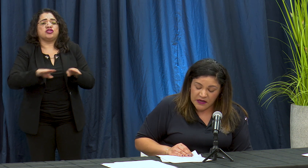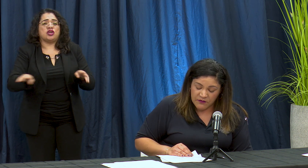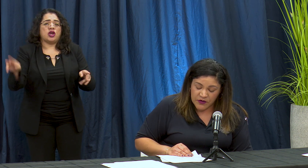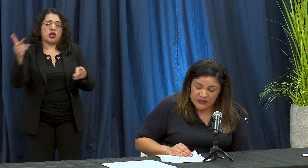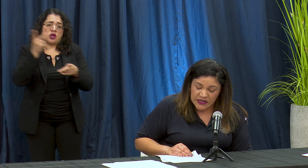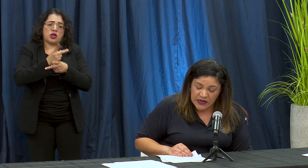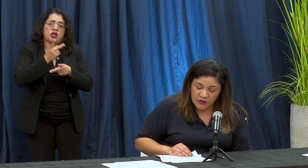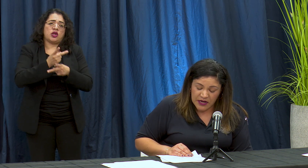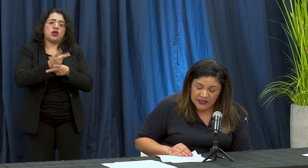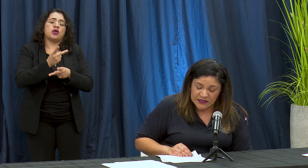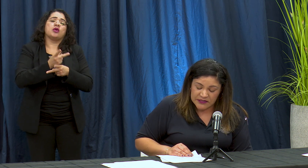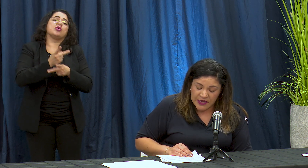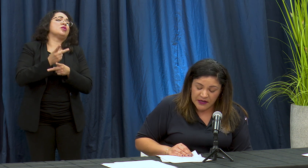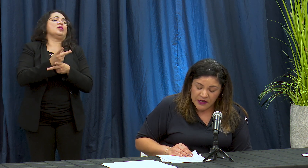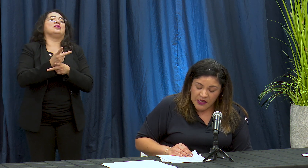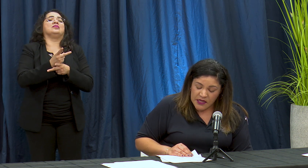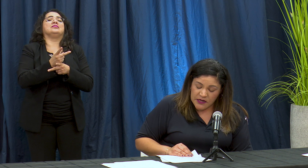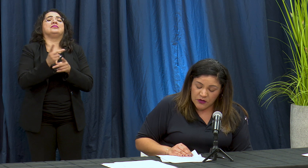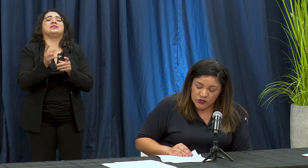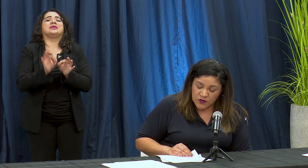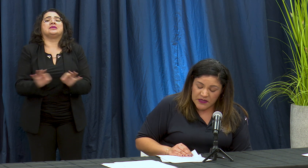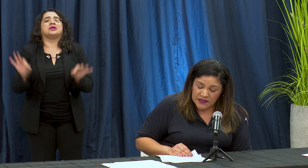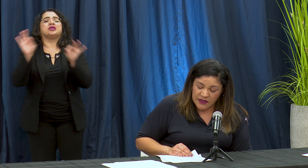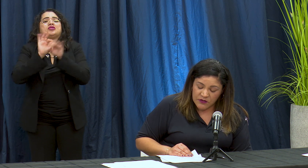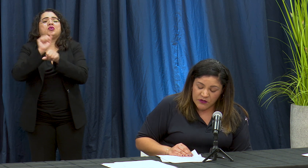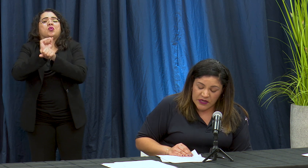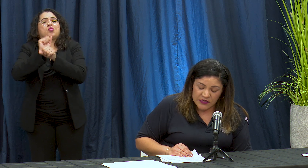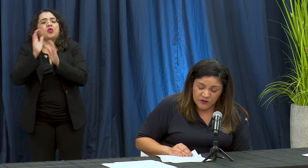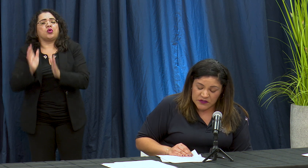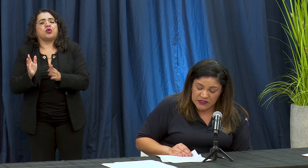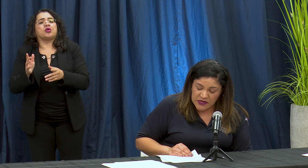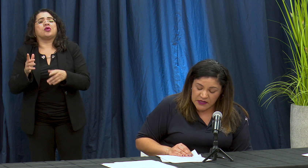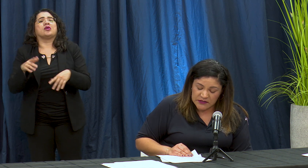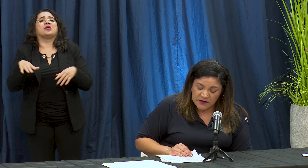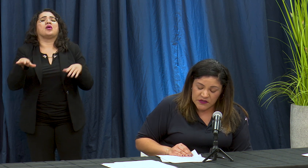la fuerza de Bourgh a lesson seein negocio basado en las oficina servicio